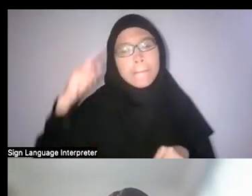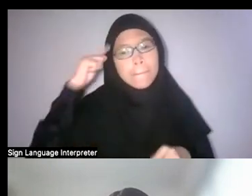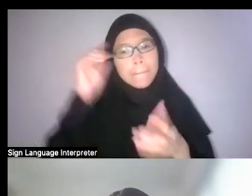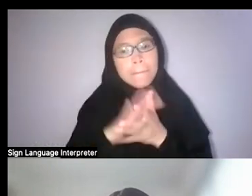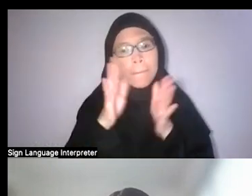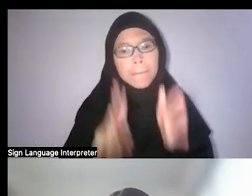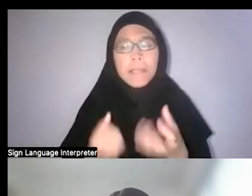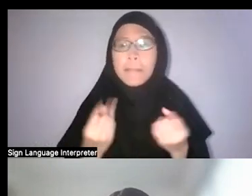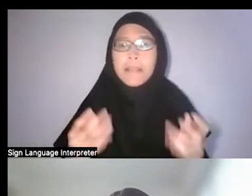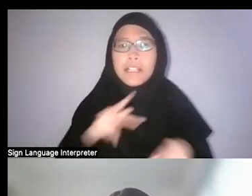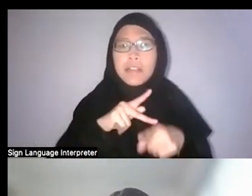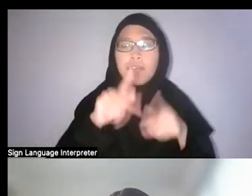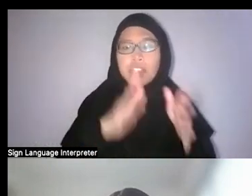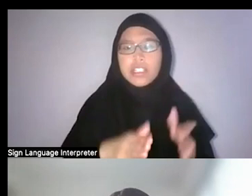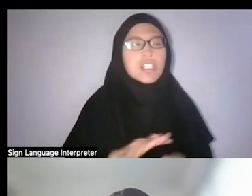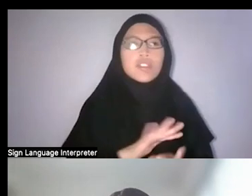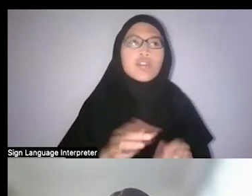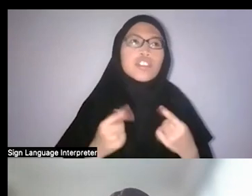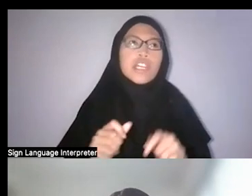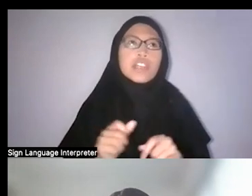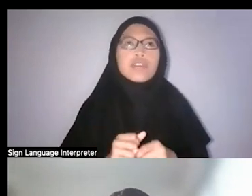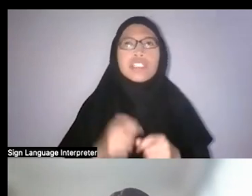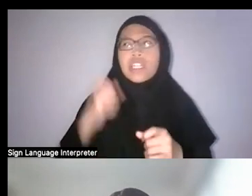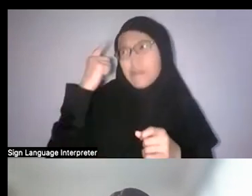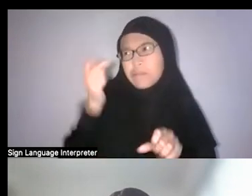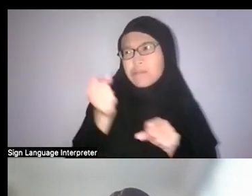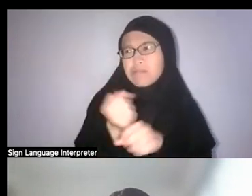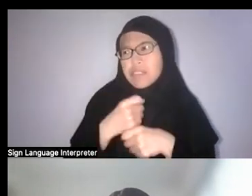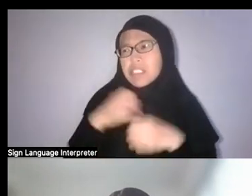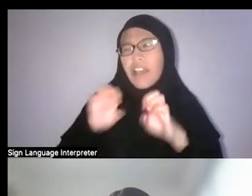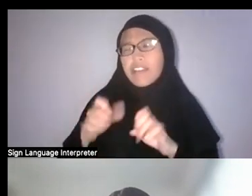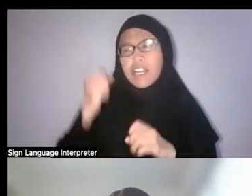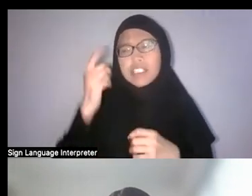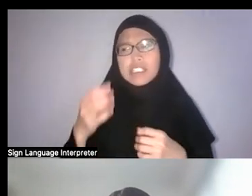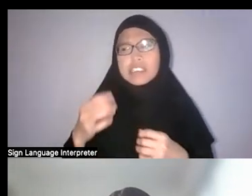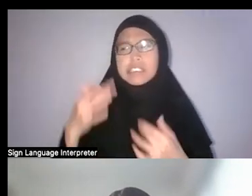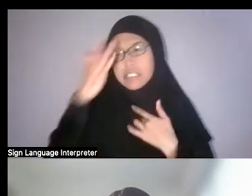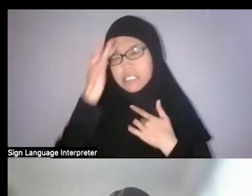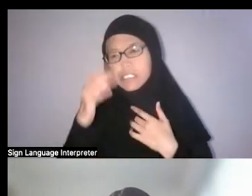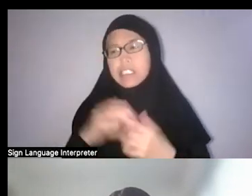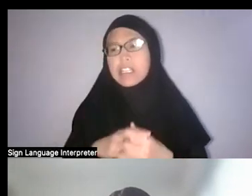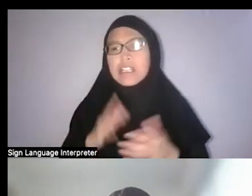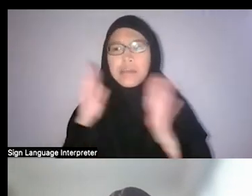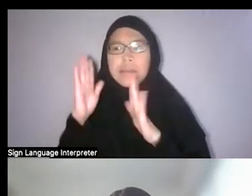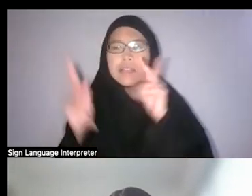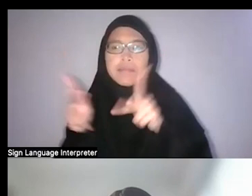to understand ailments described by Malays. So he feels that they often then do not receive proper diagnosis,